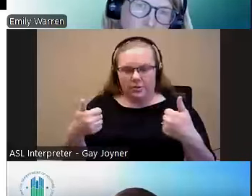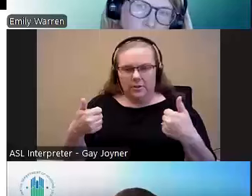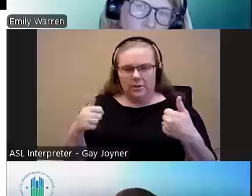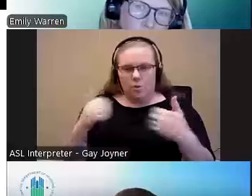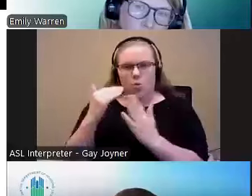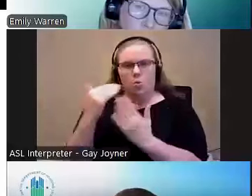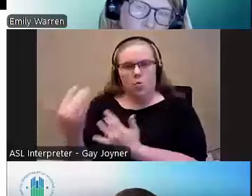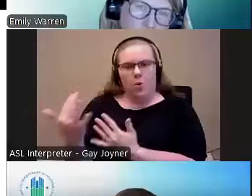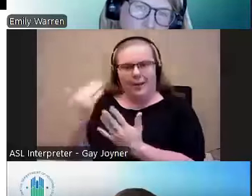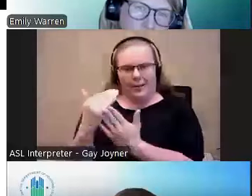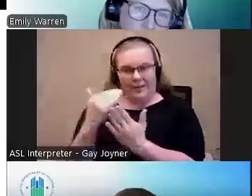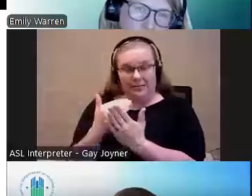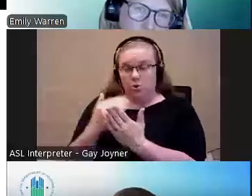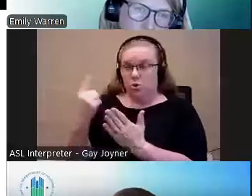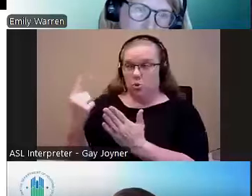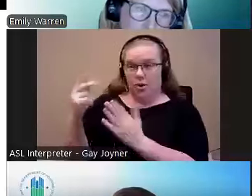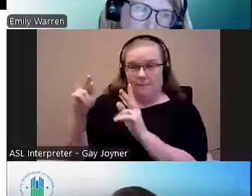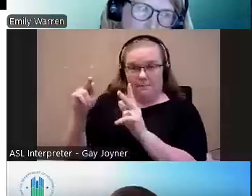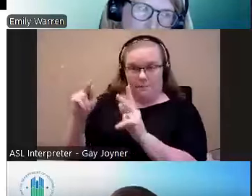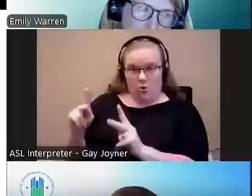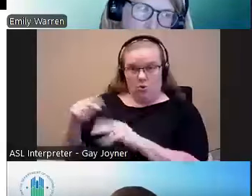who are referred by one of those entities could become, could receive priority for